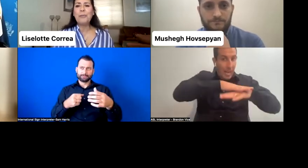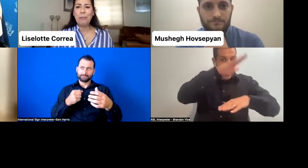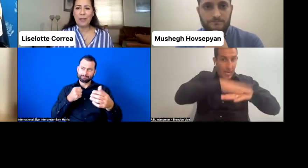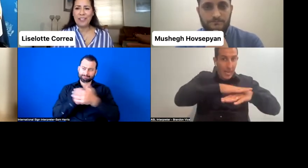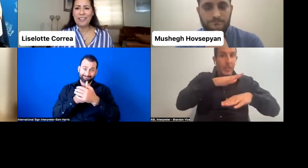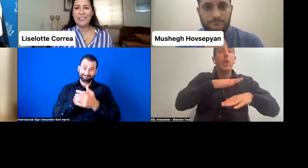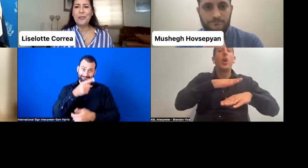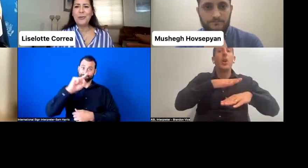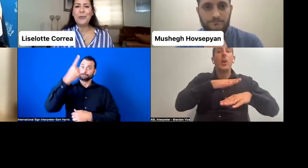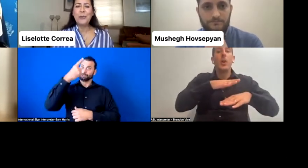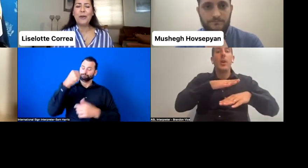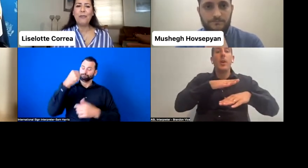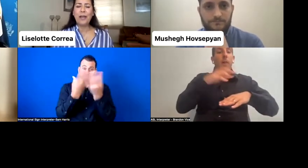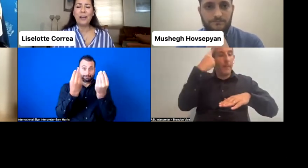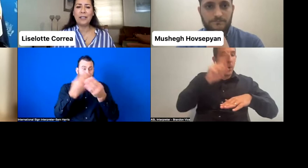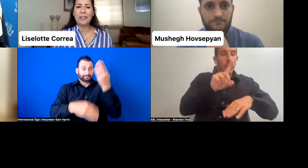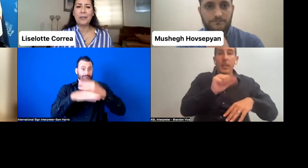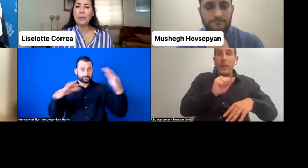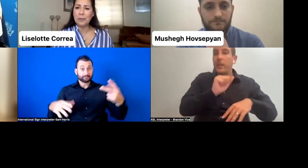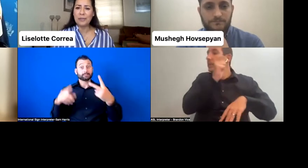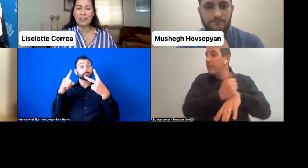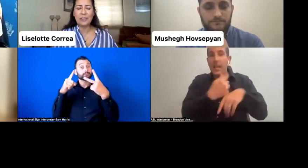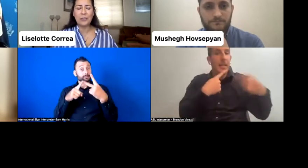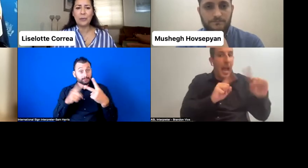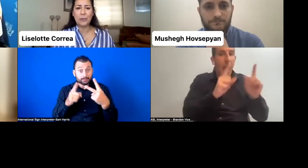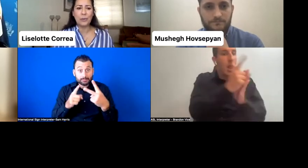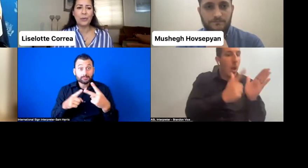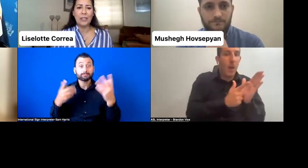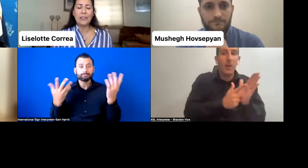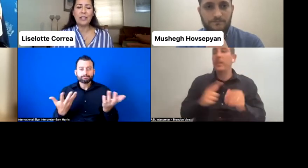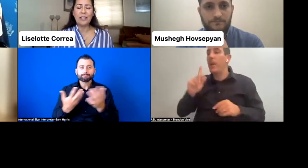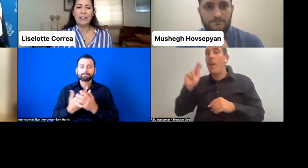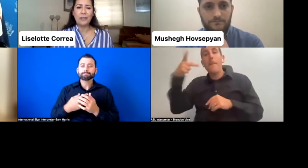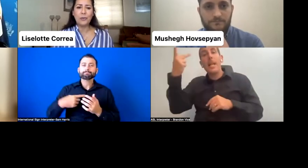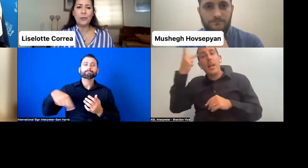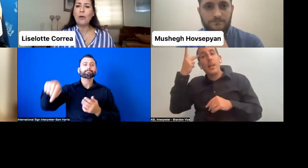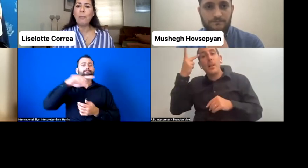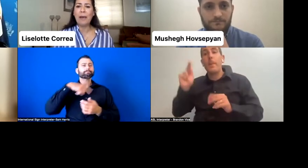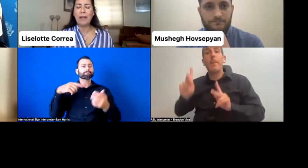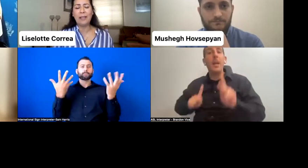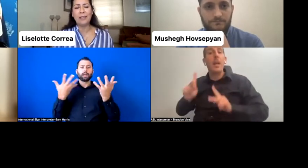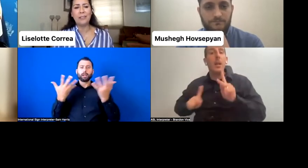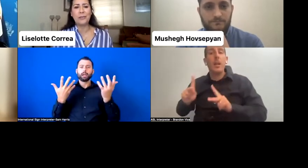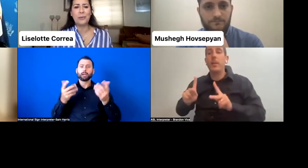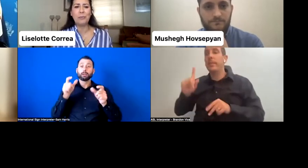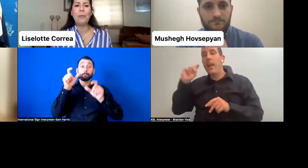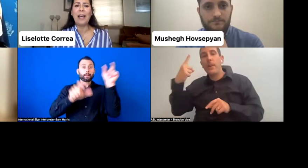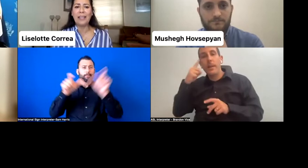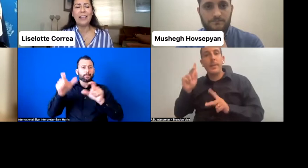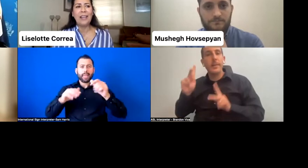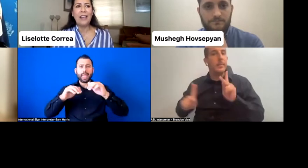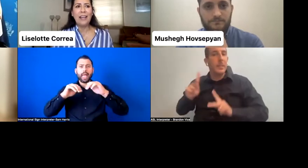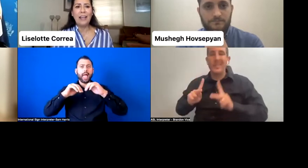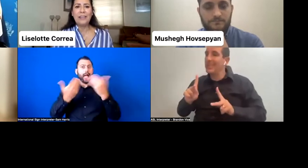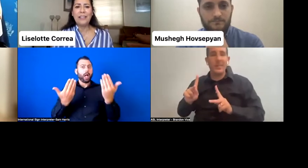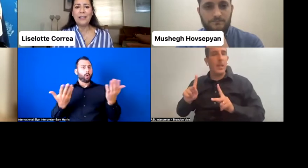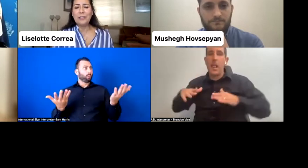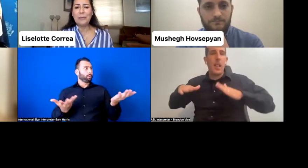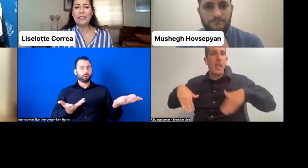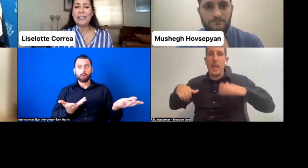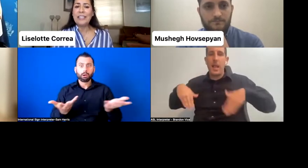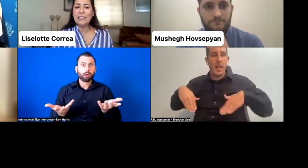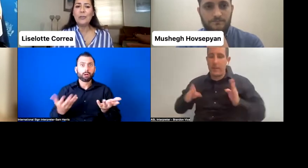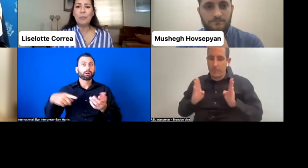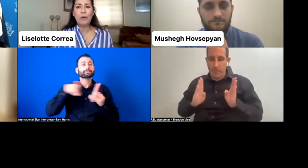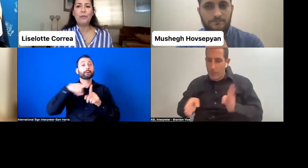prepared to improve to provide the needed support